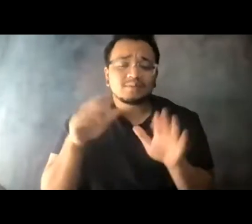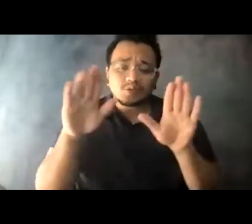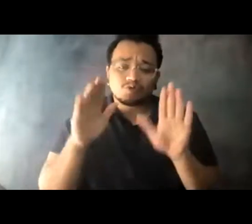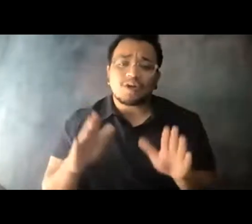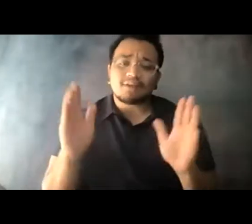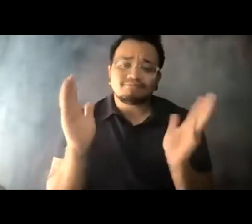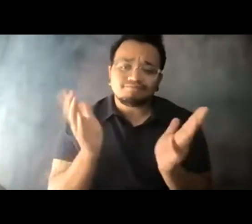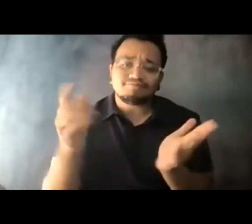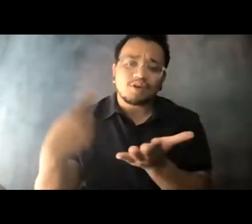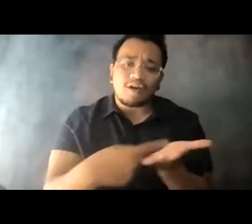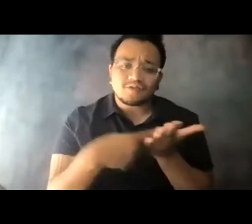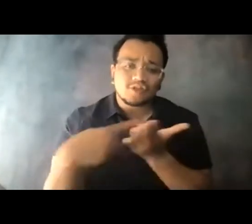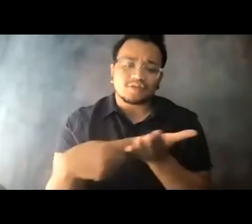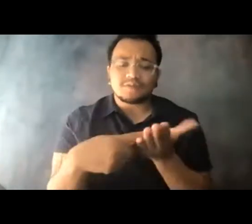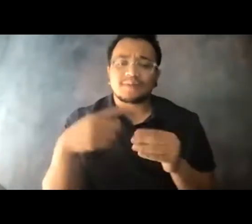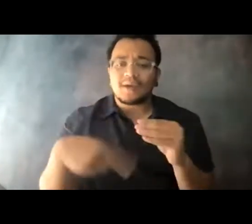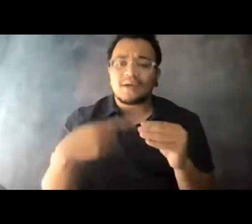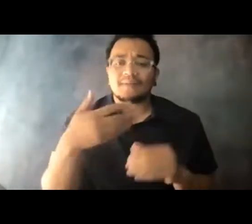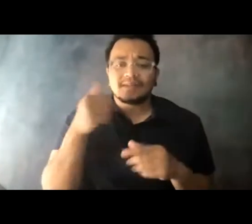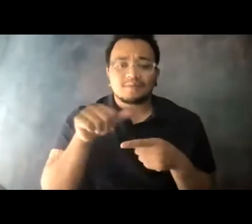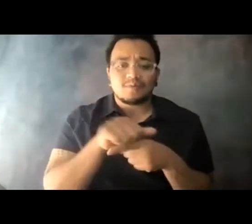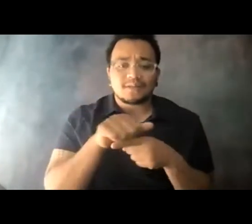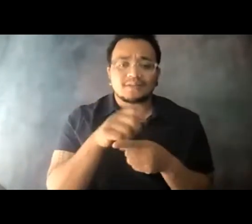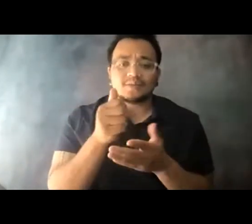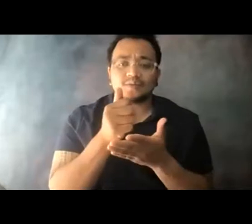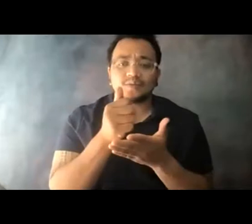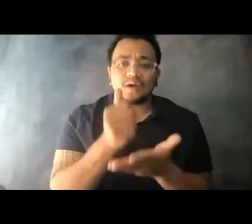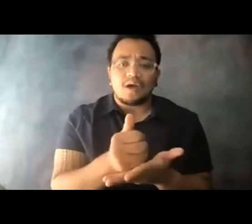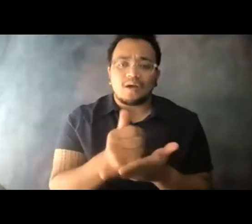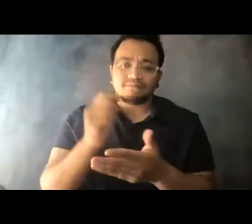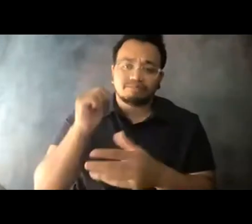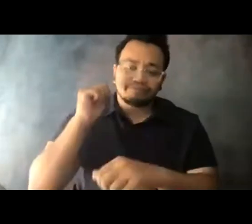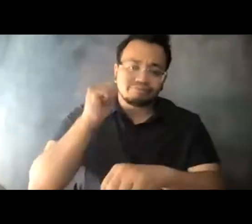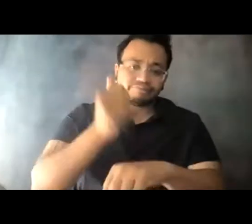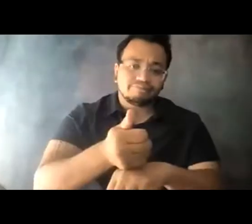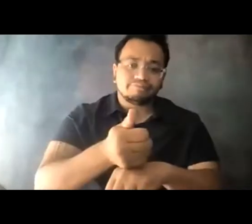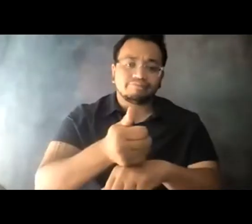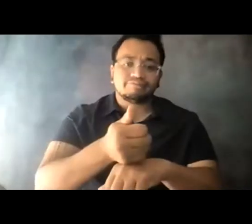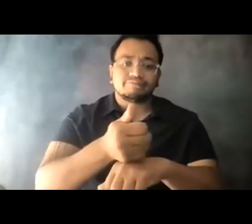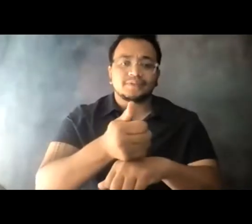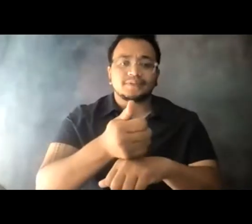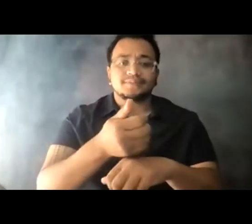conversation about best practices to help 14:02:34 reinforce that America's open and transit is open.